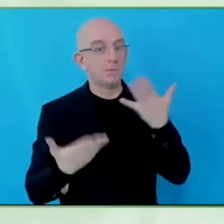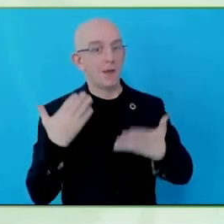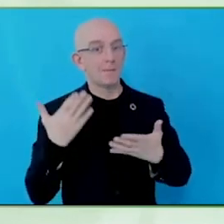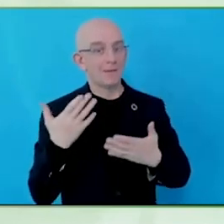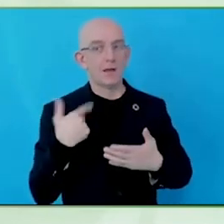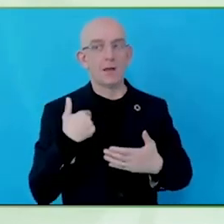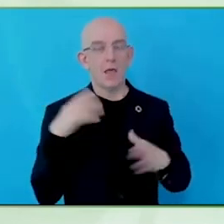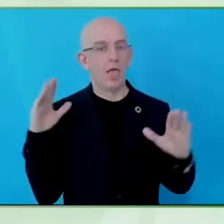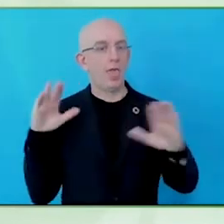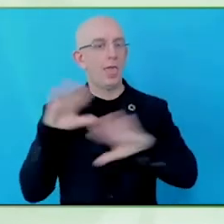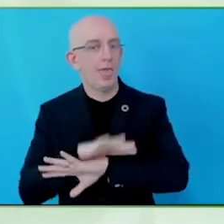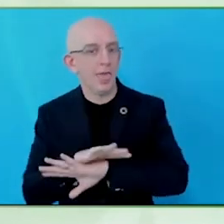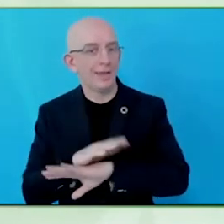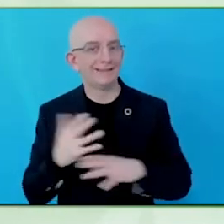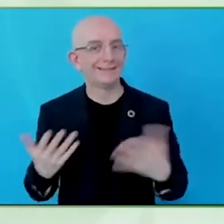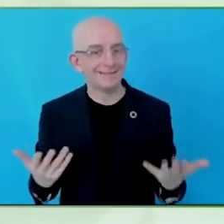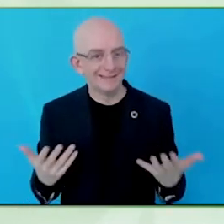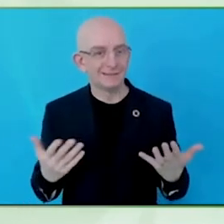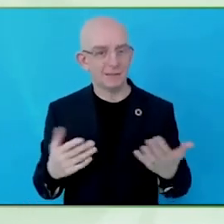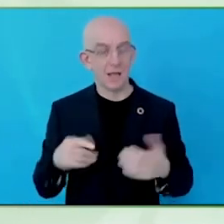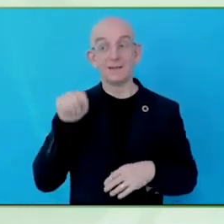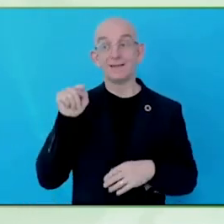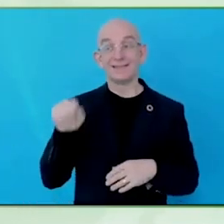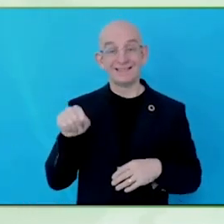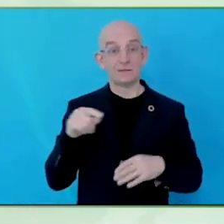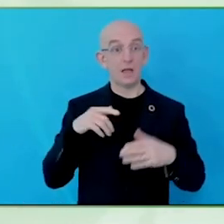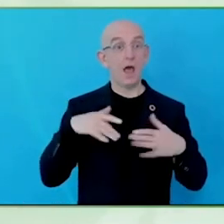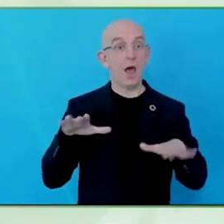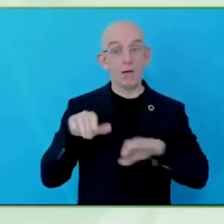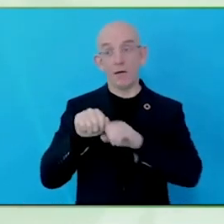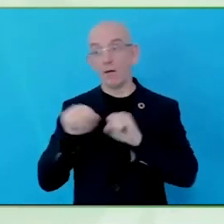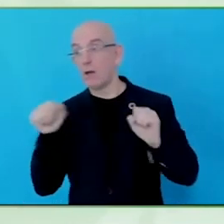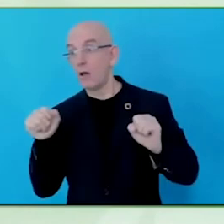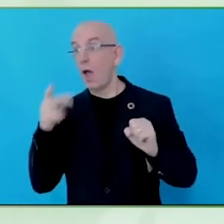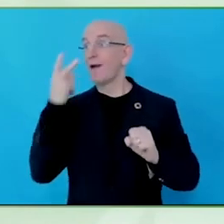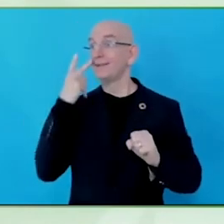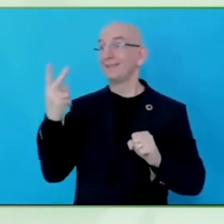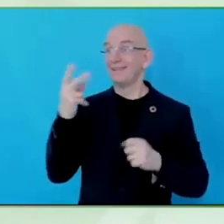accessible, and informative for better design. Nice, anything to add?